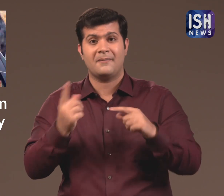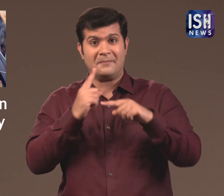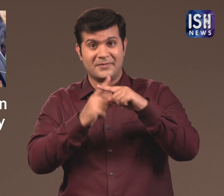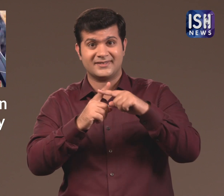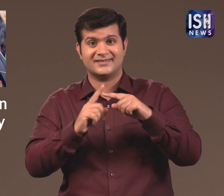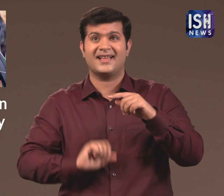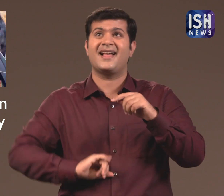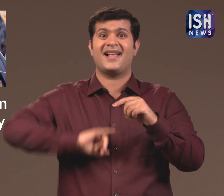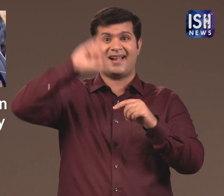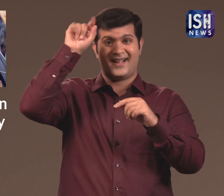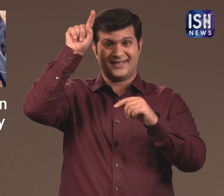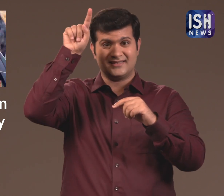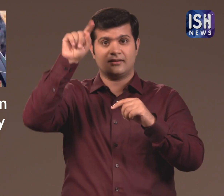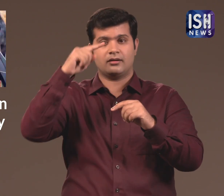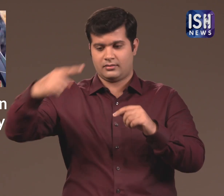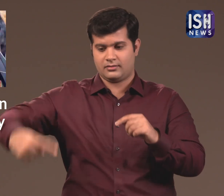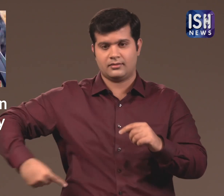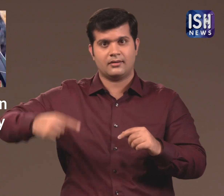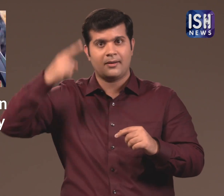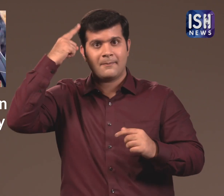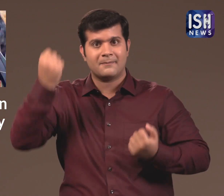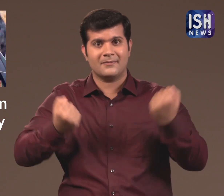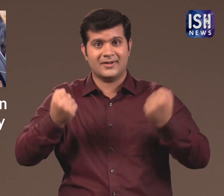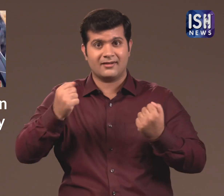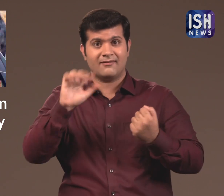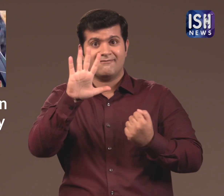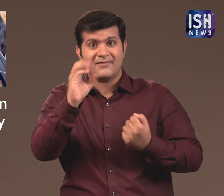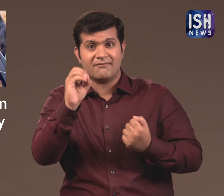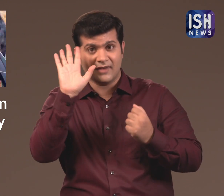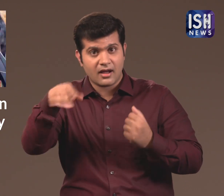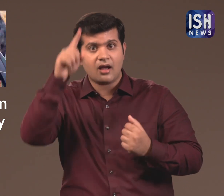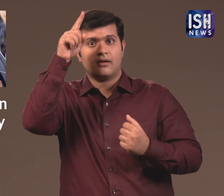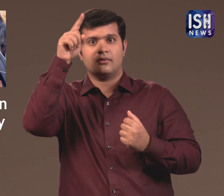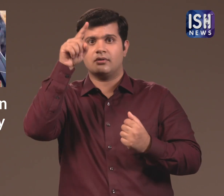On the roof of the terrace 50 tyres were found.